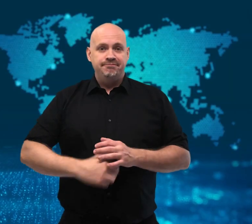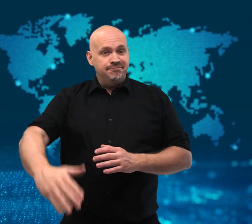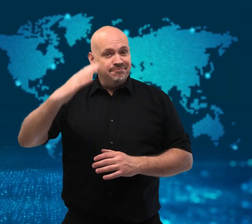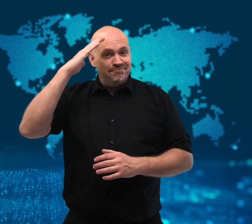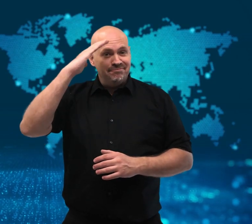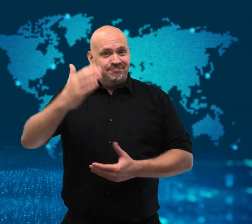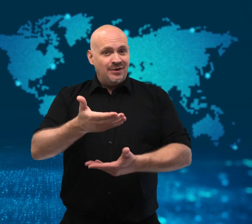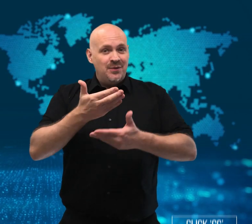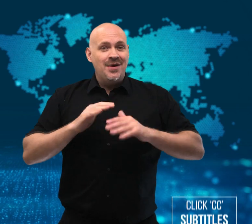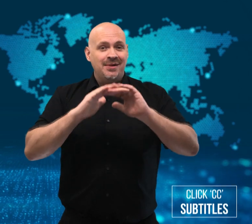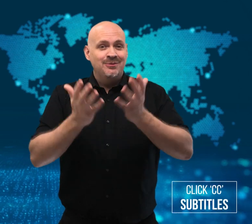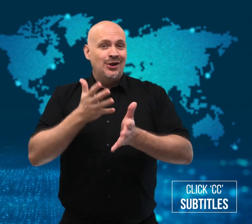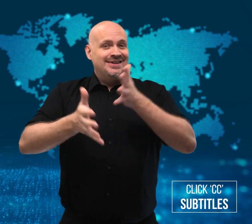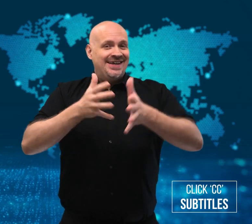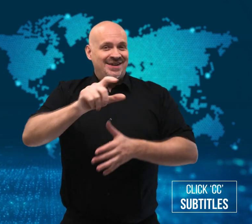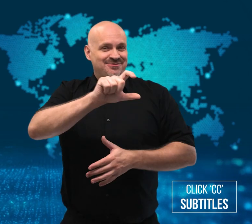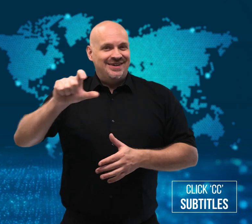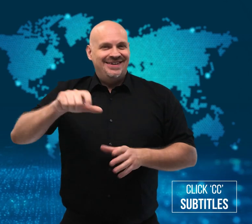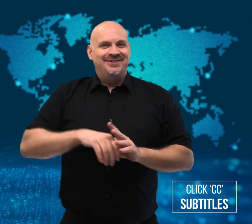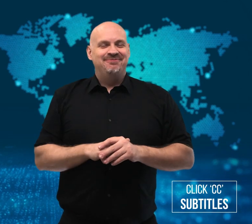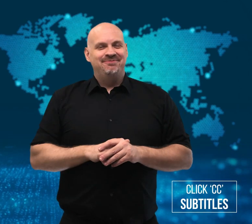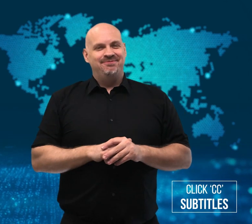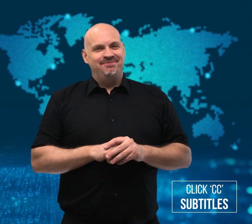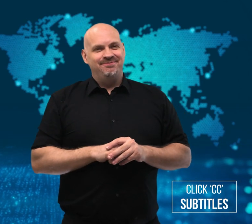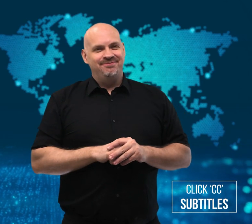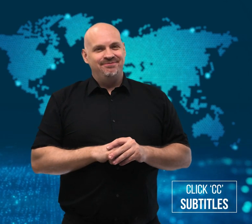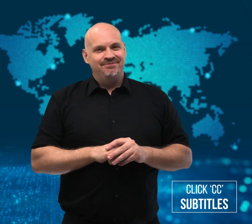Welcome to WorldSign Week!